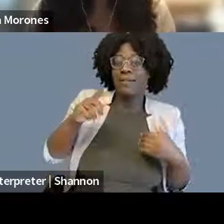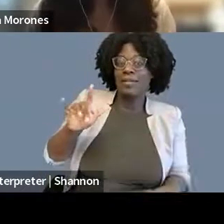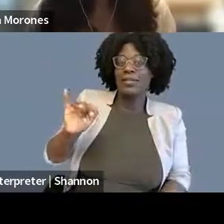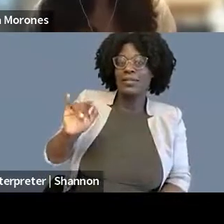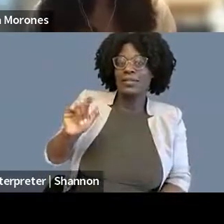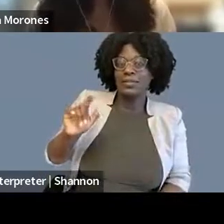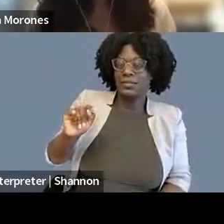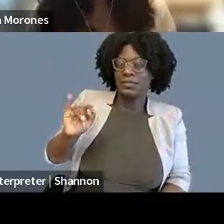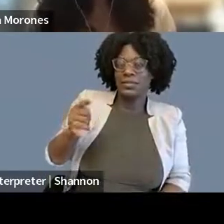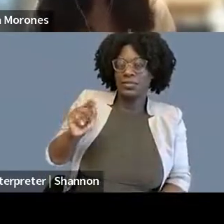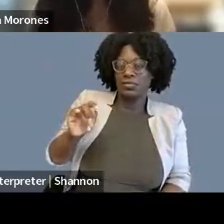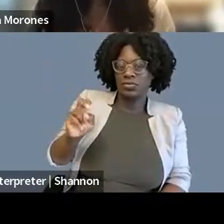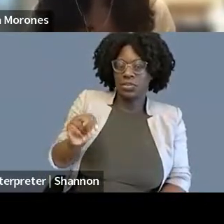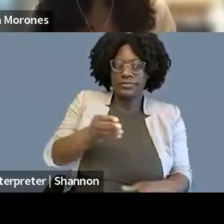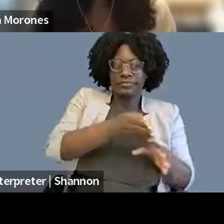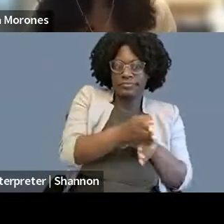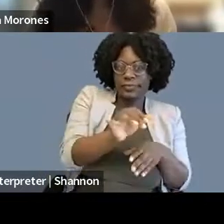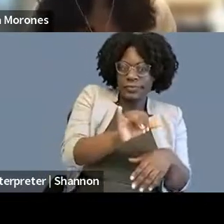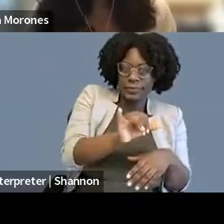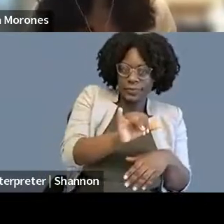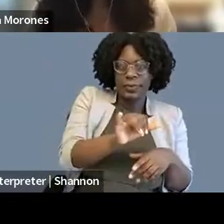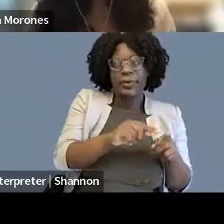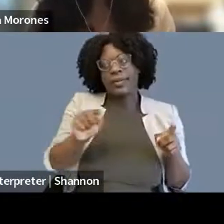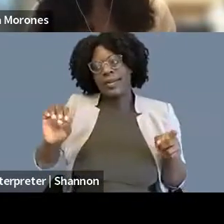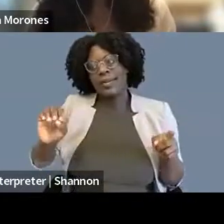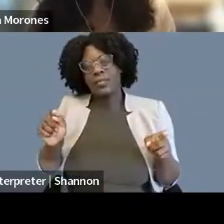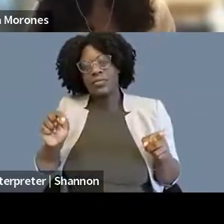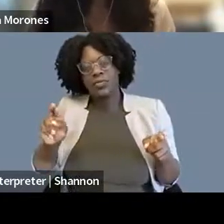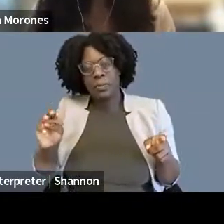have worked together to think about different issues that have come up and everyone's engaged